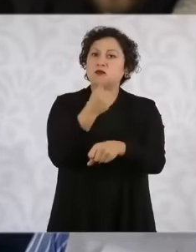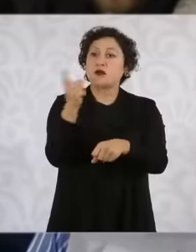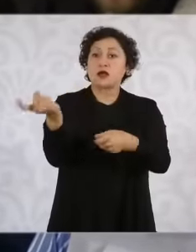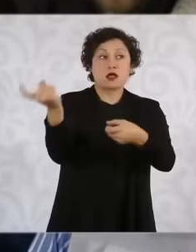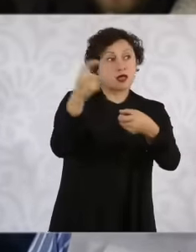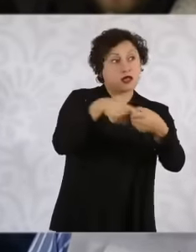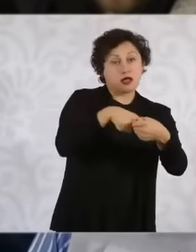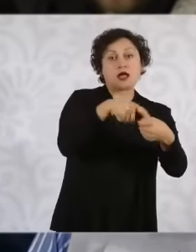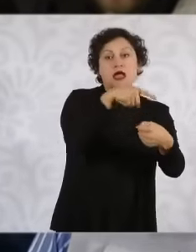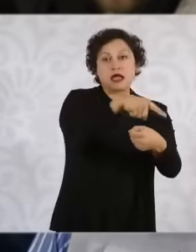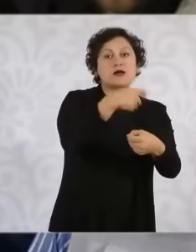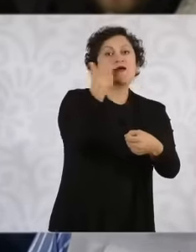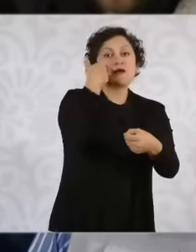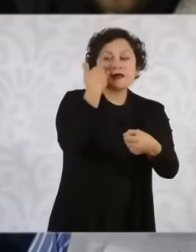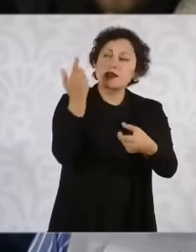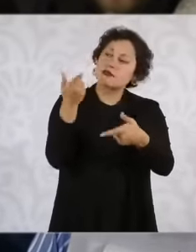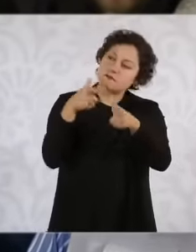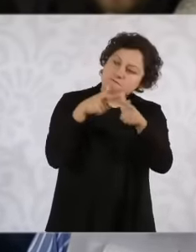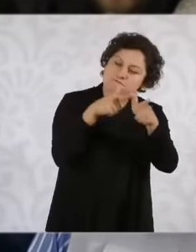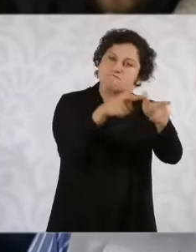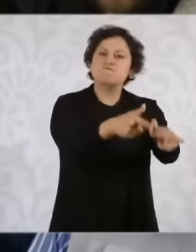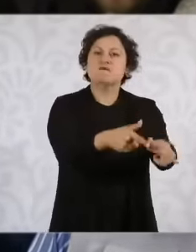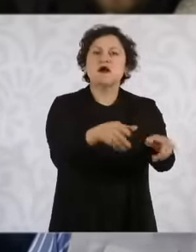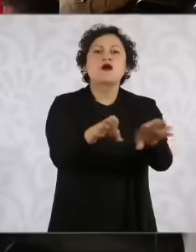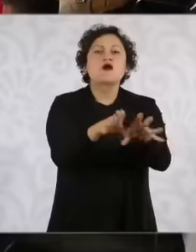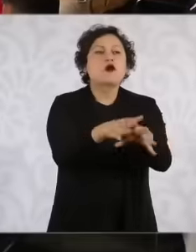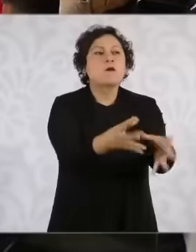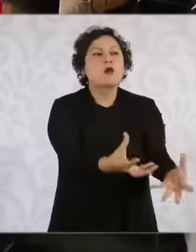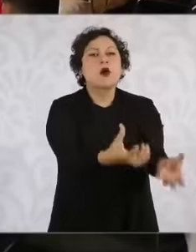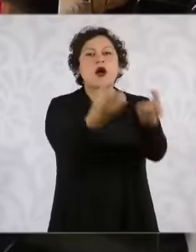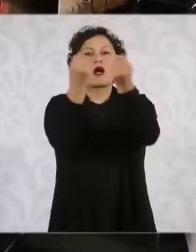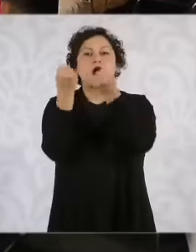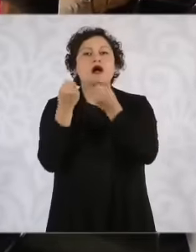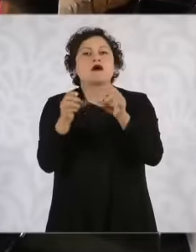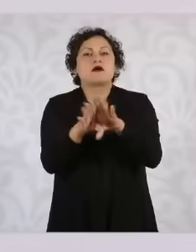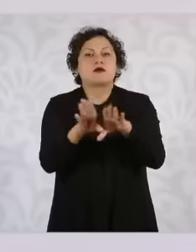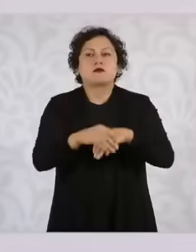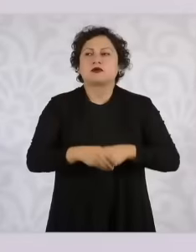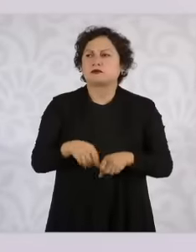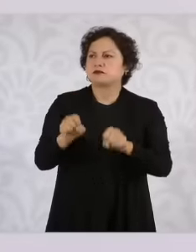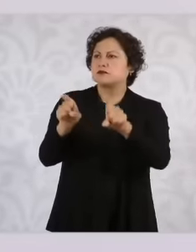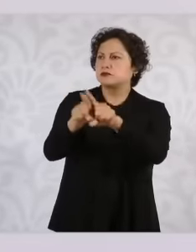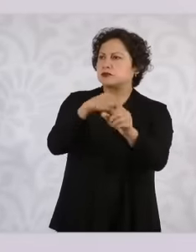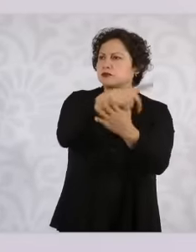In that So How to rescue them from there is part of the care program and in the case of the